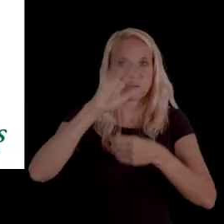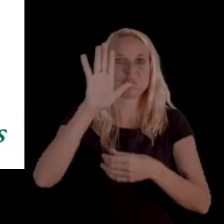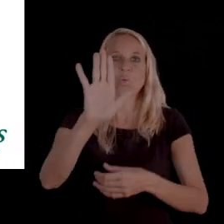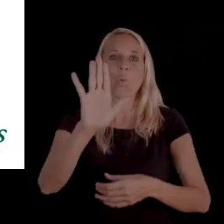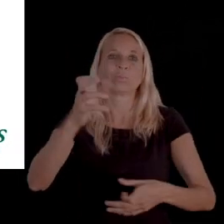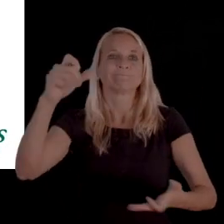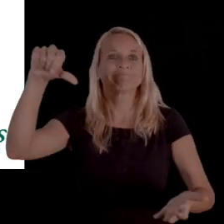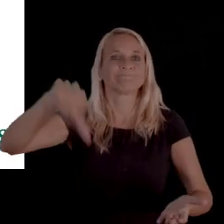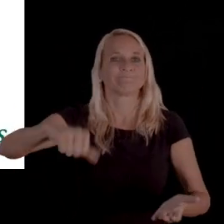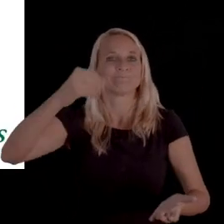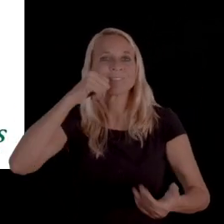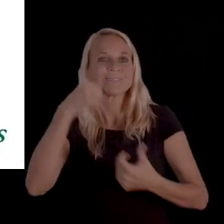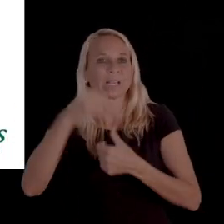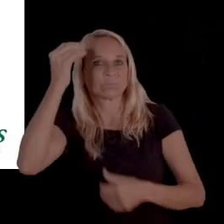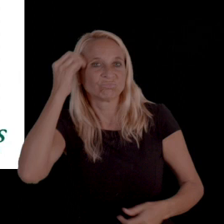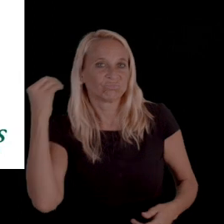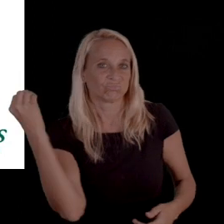further along in your denial notices.